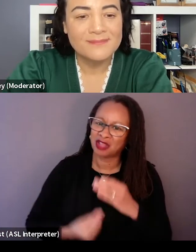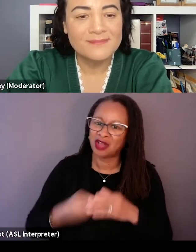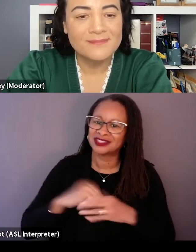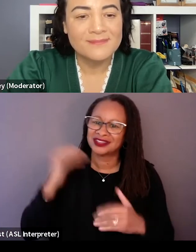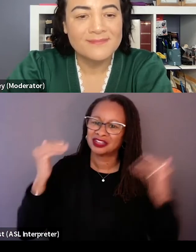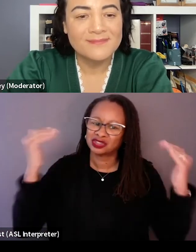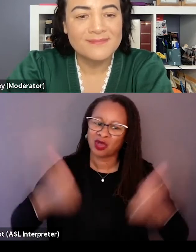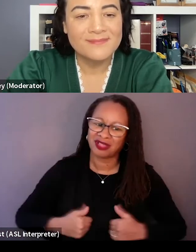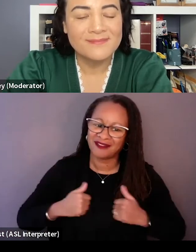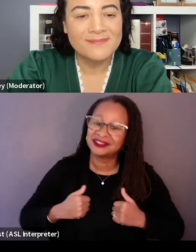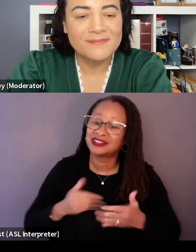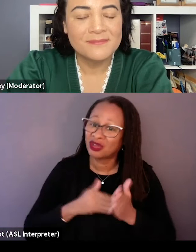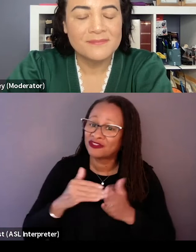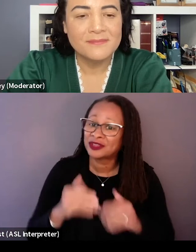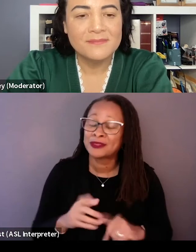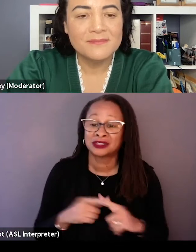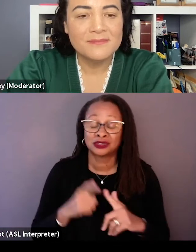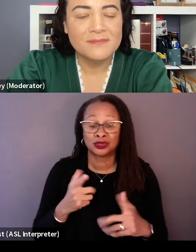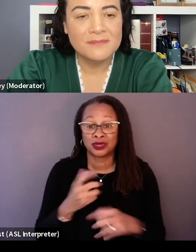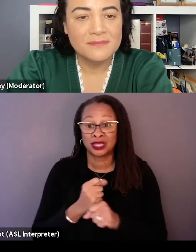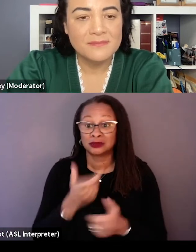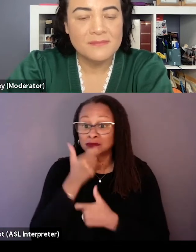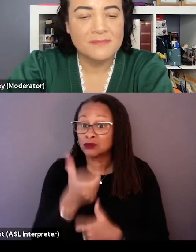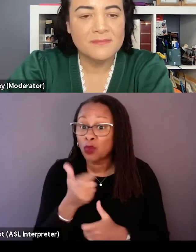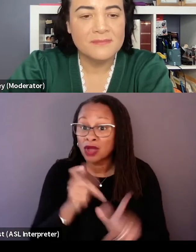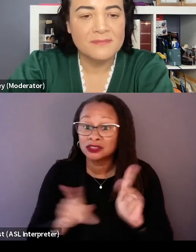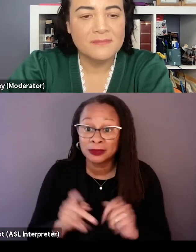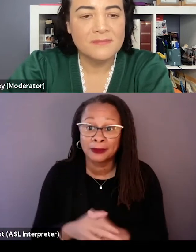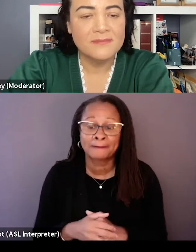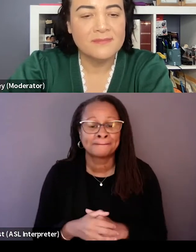And to get to watch people who get to live that every day